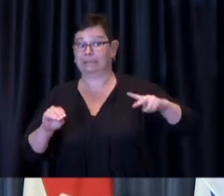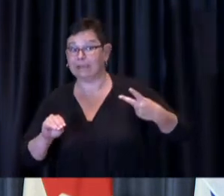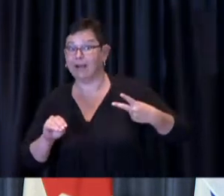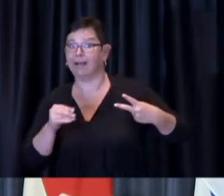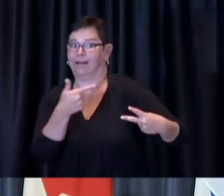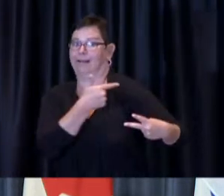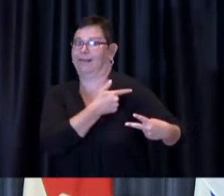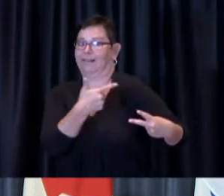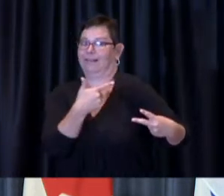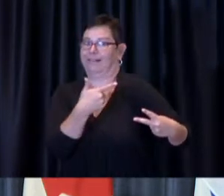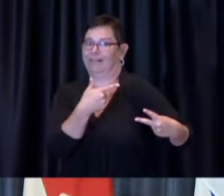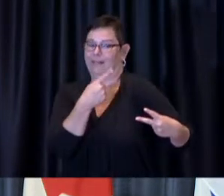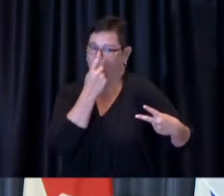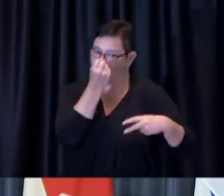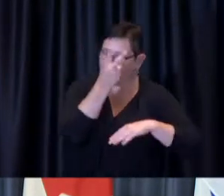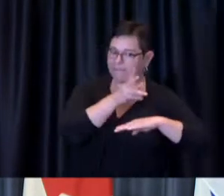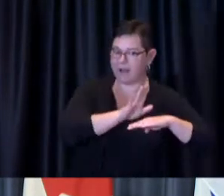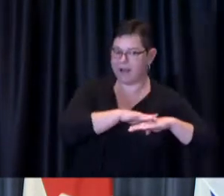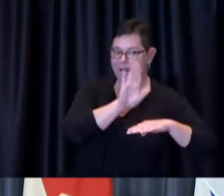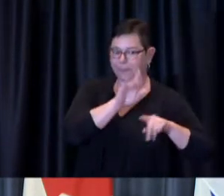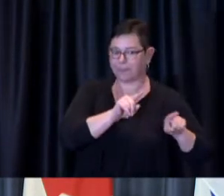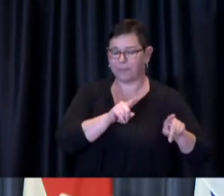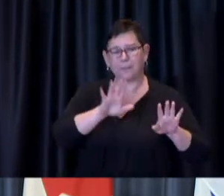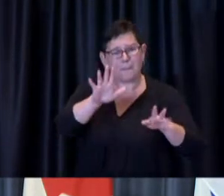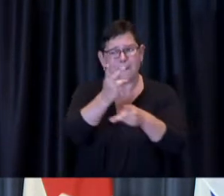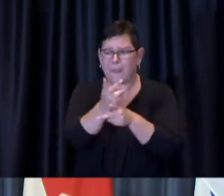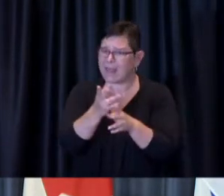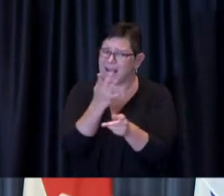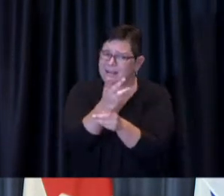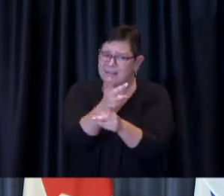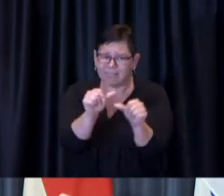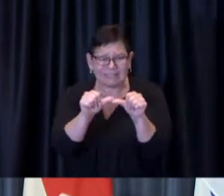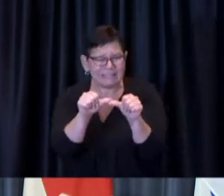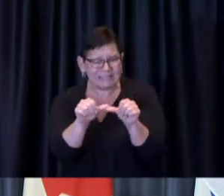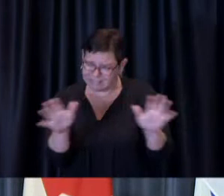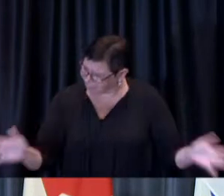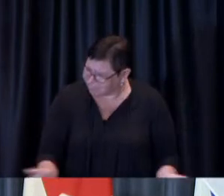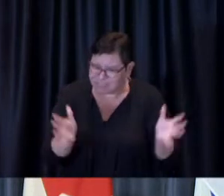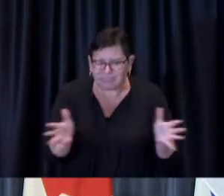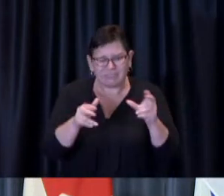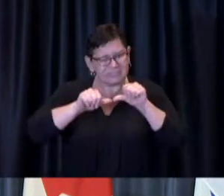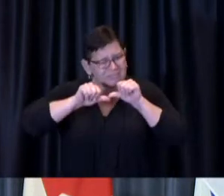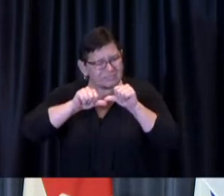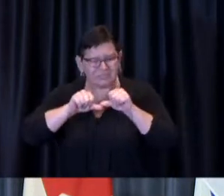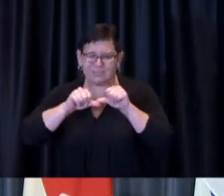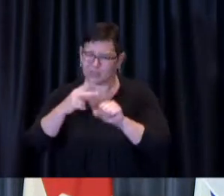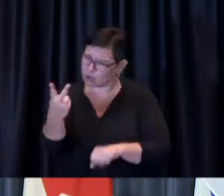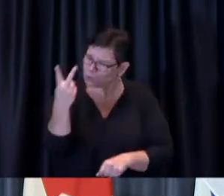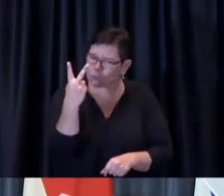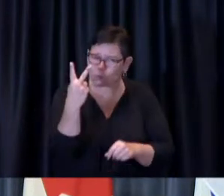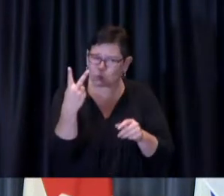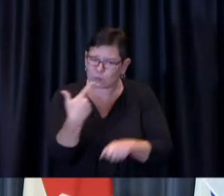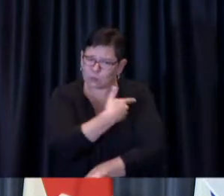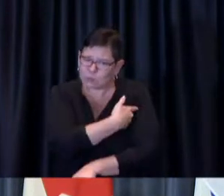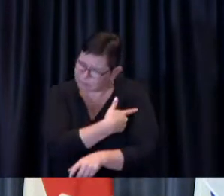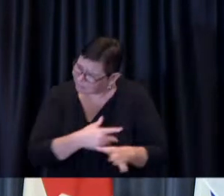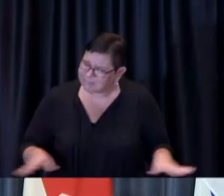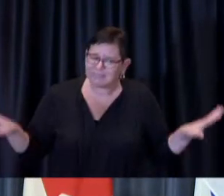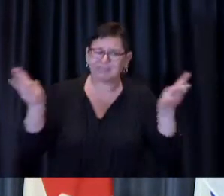Thank you to everyone who continues to step forward to get their shots first and second and thank you to everyone working on these efforts across the city.